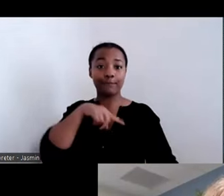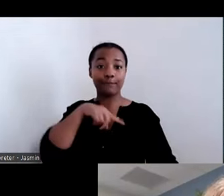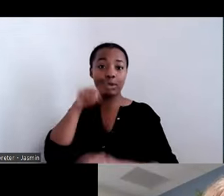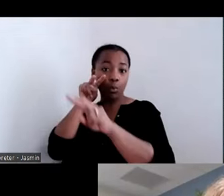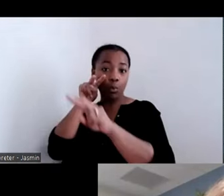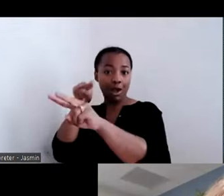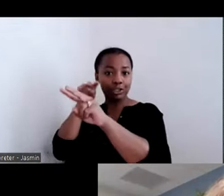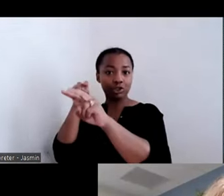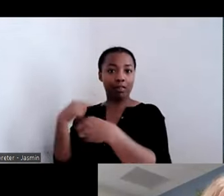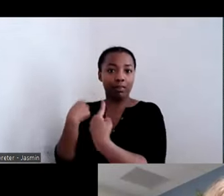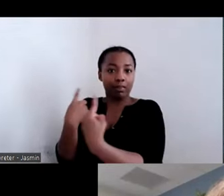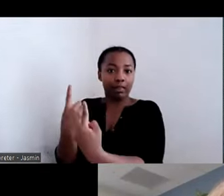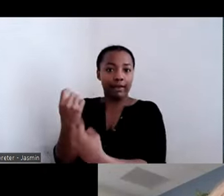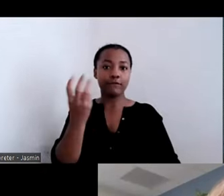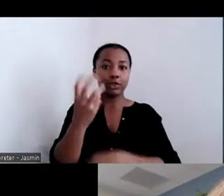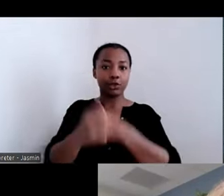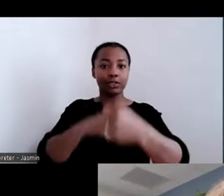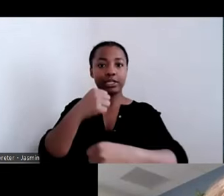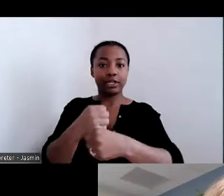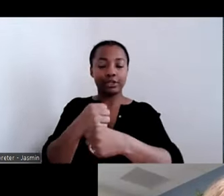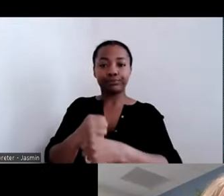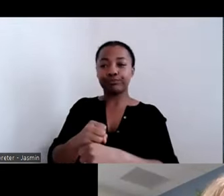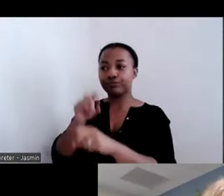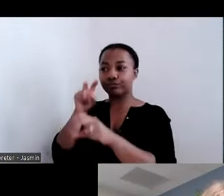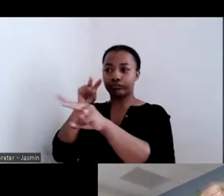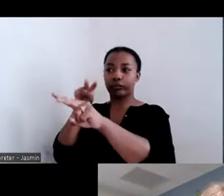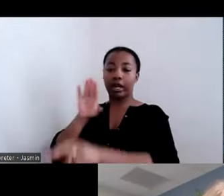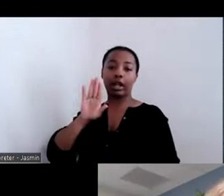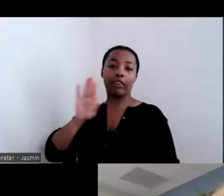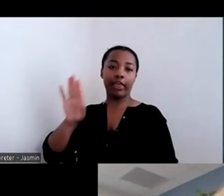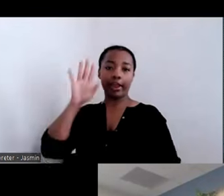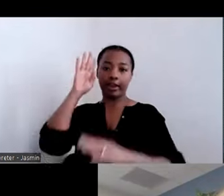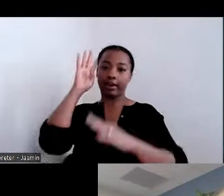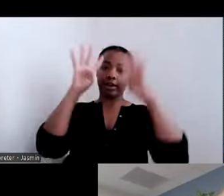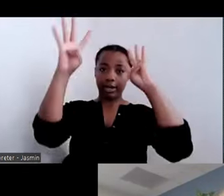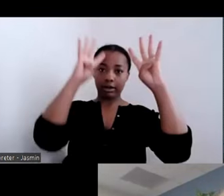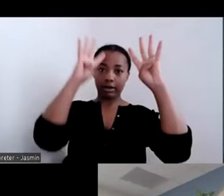years, for the innovative work that they have done along the 1115 waivers,